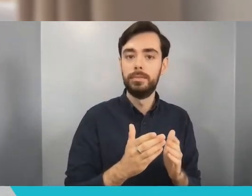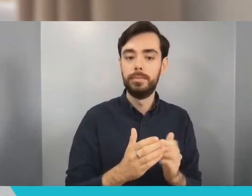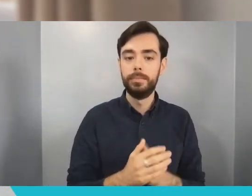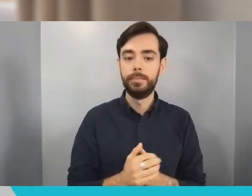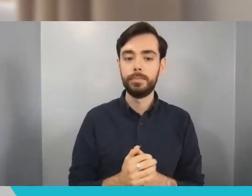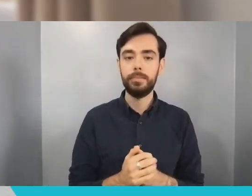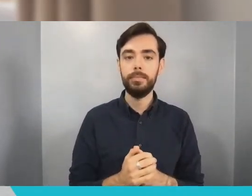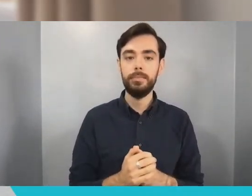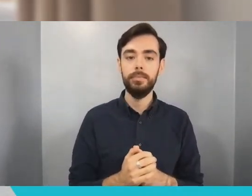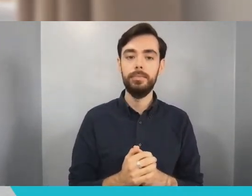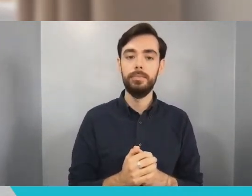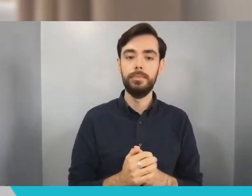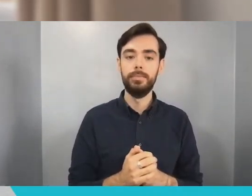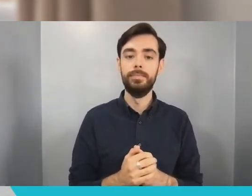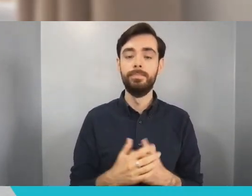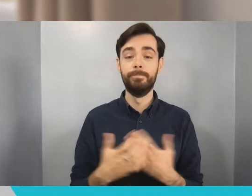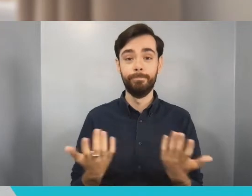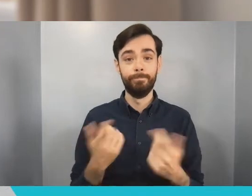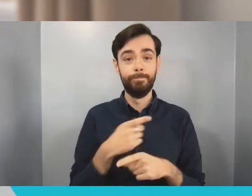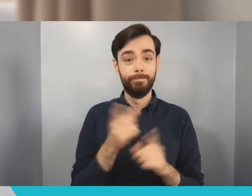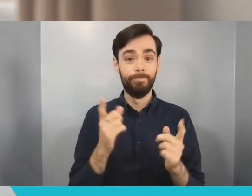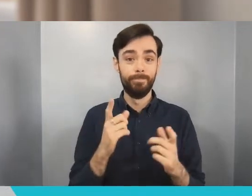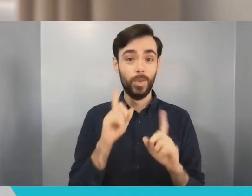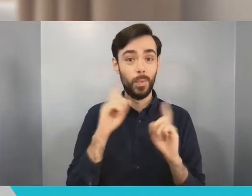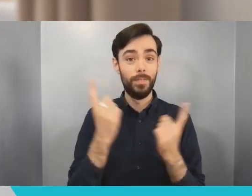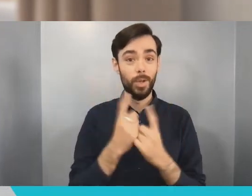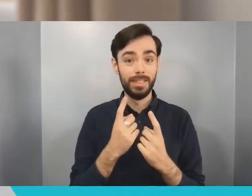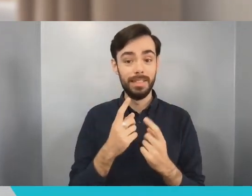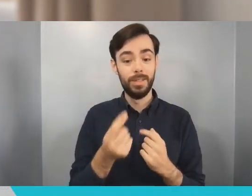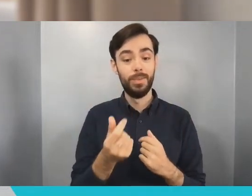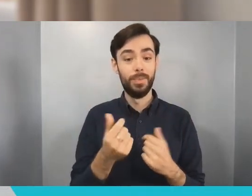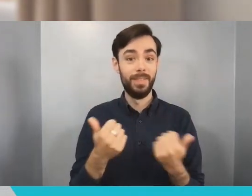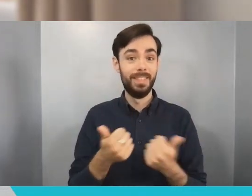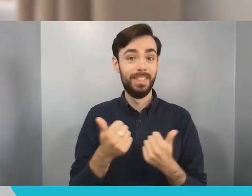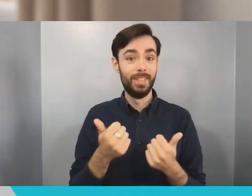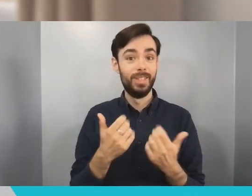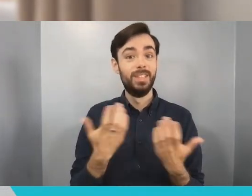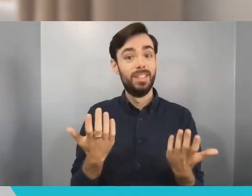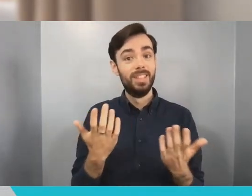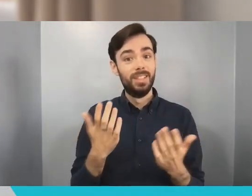university in pretty unique circumstances so from my perspective that gives you even